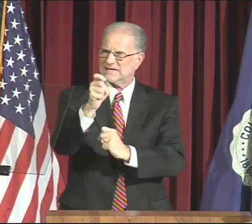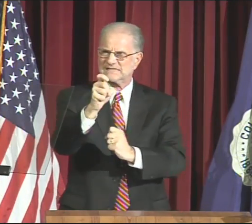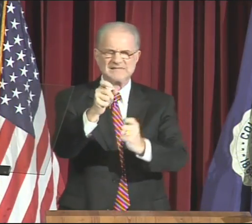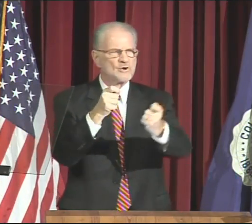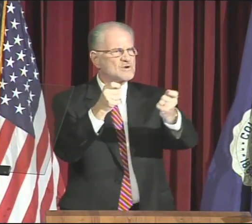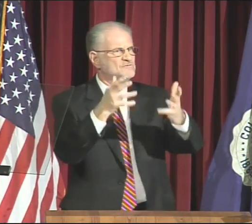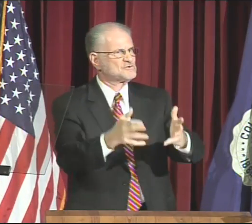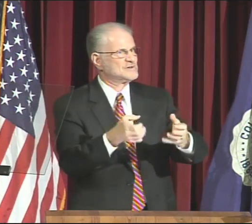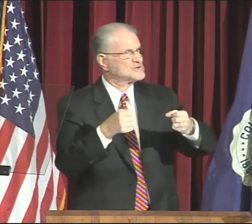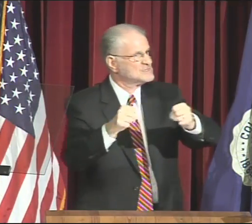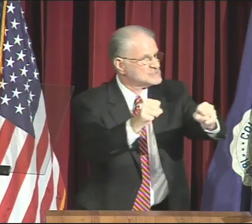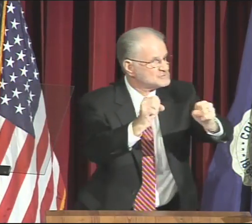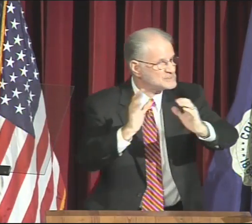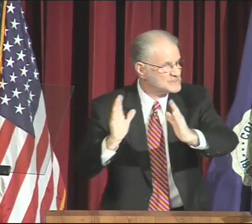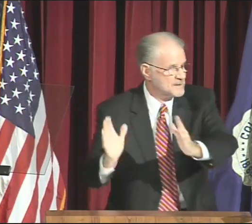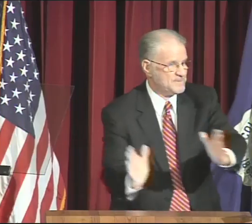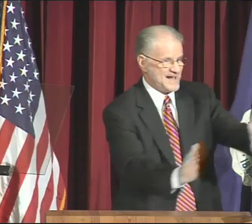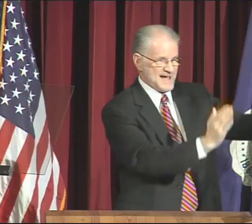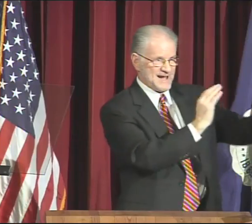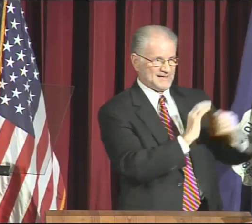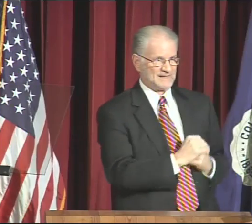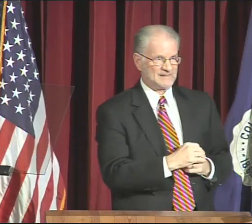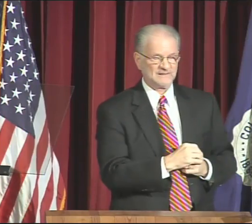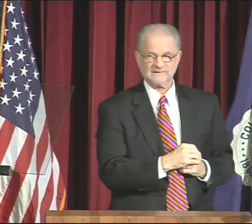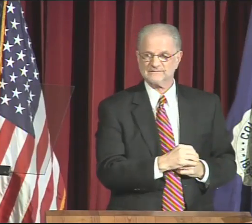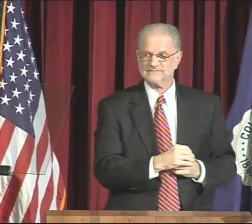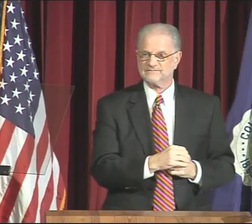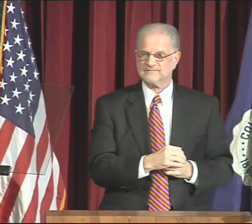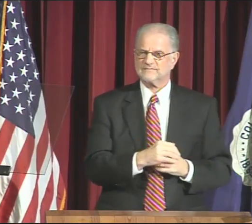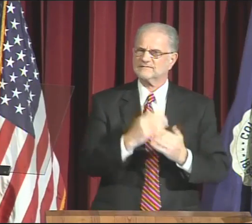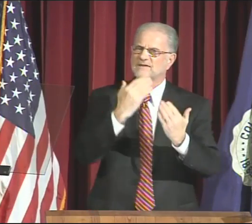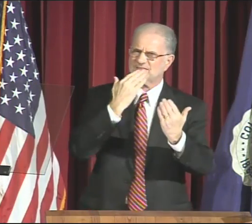and Executive Director, Strategic Planning